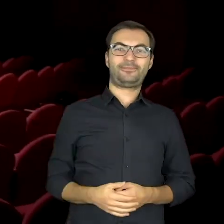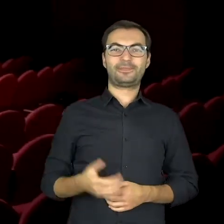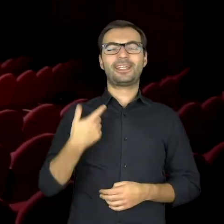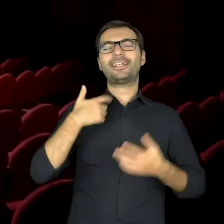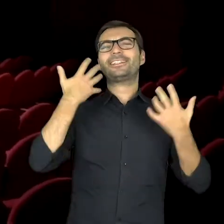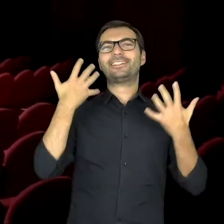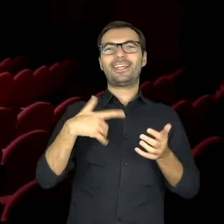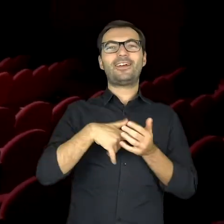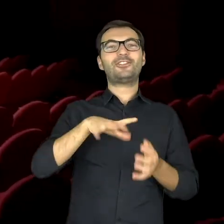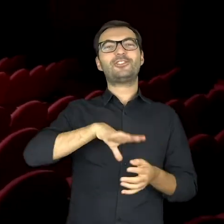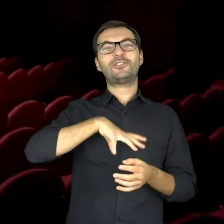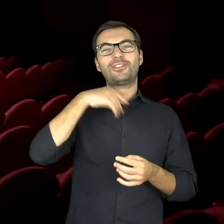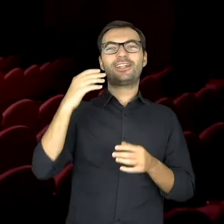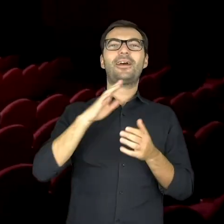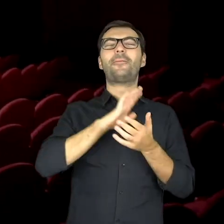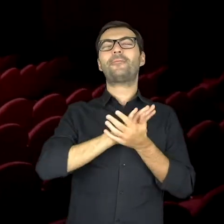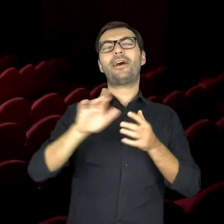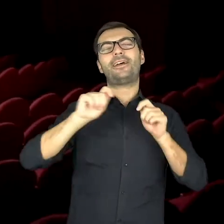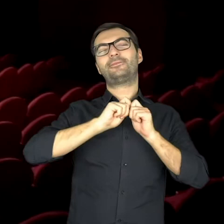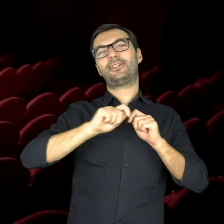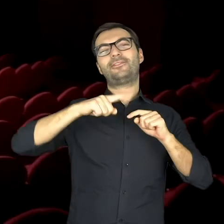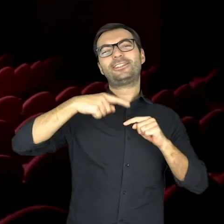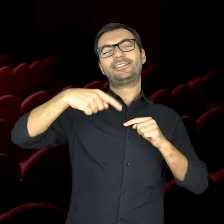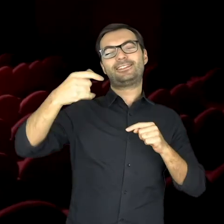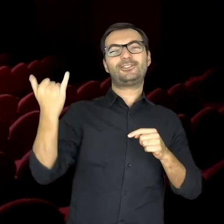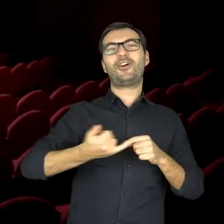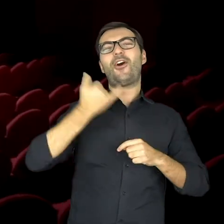I wish such a holiday would never end.